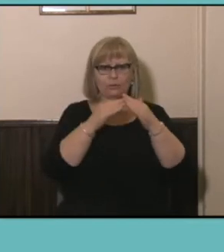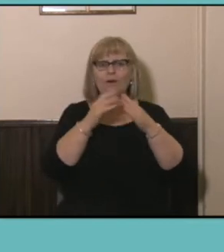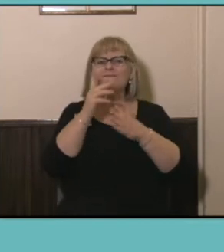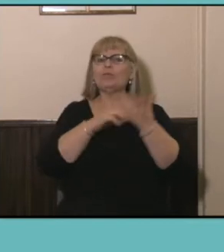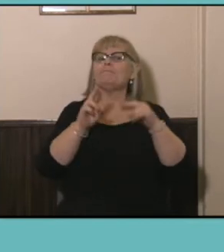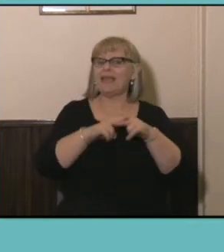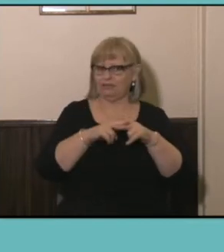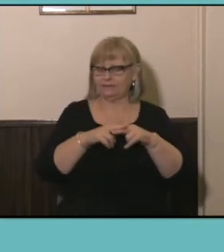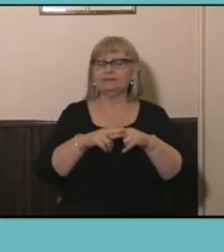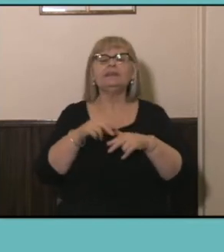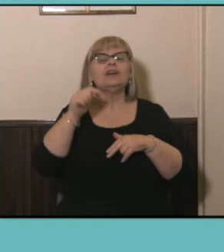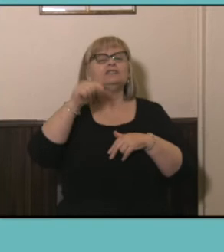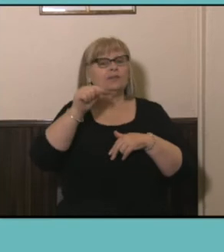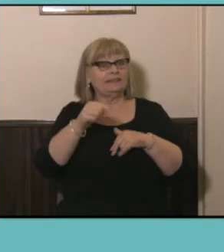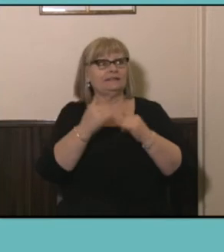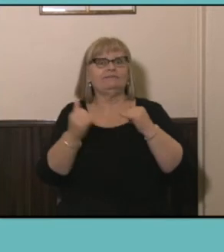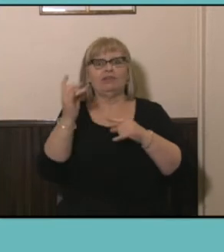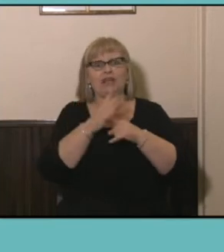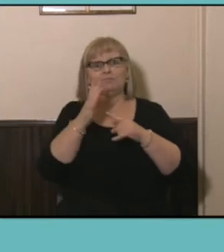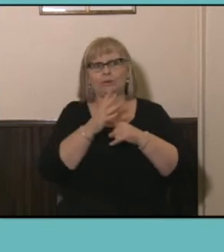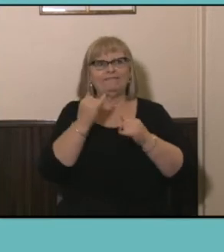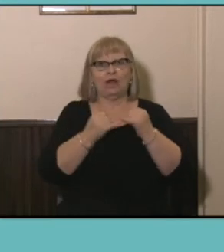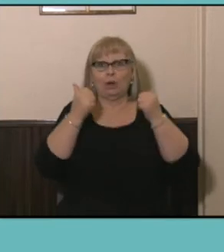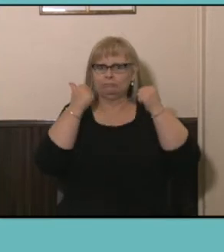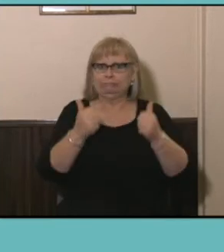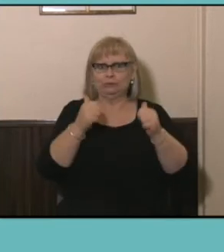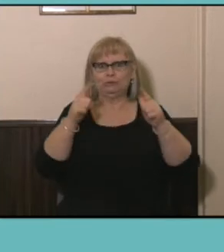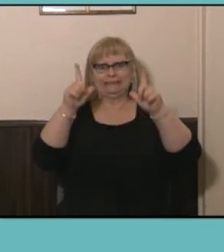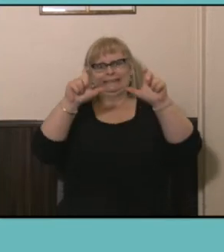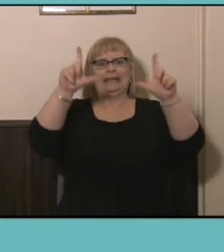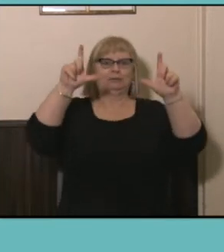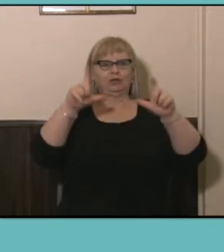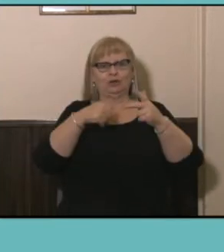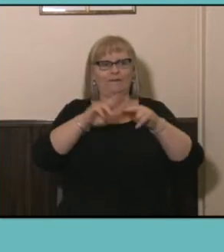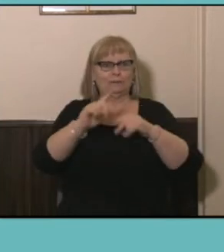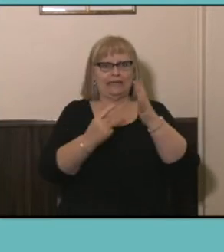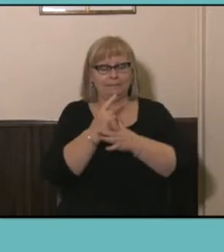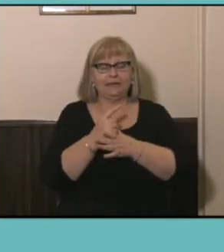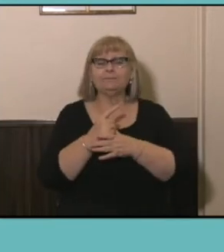where the Census Data also gives us a very rich snapshot; so while a lot of the